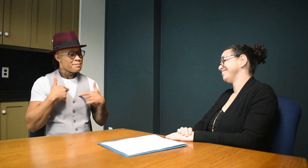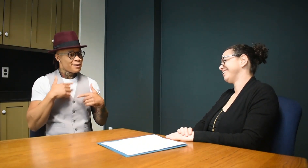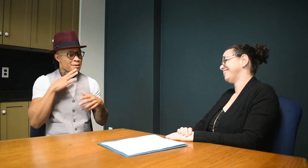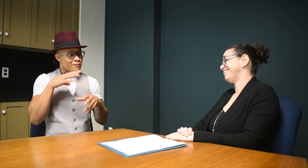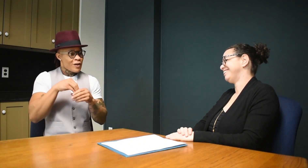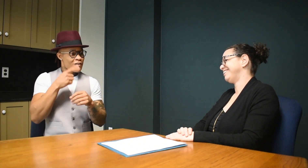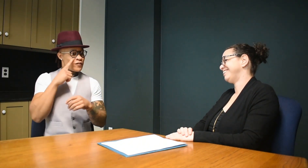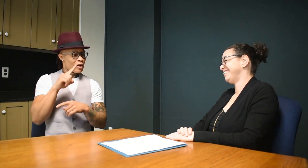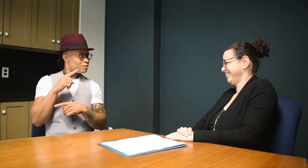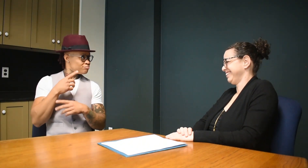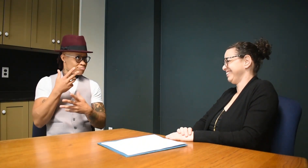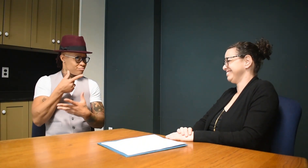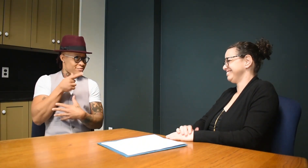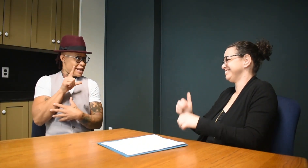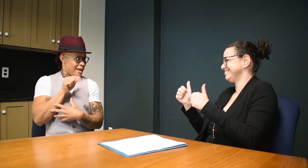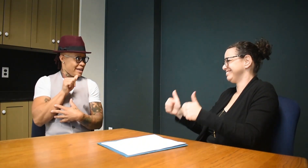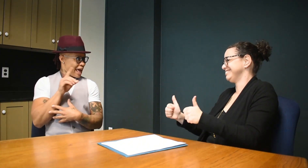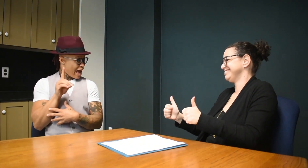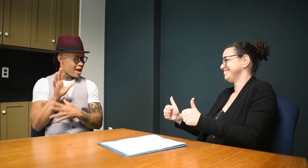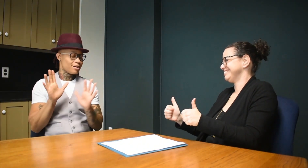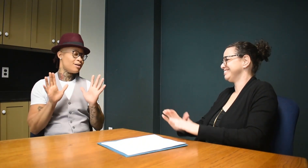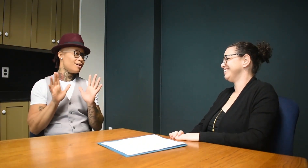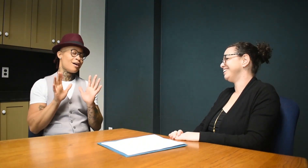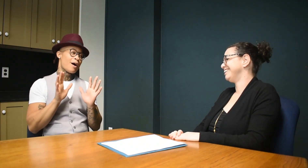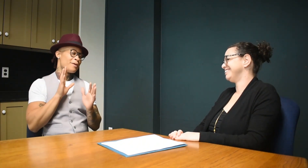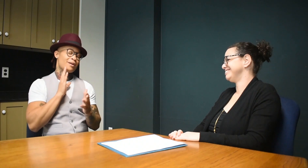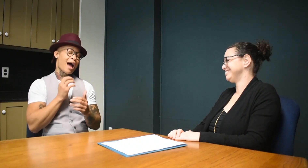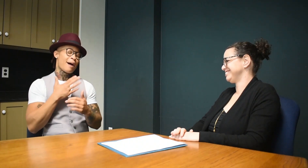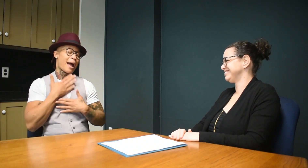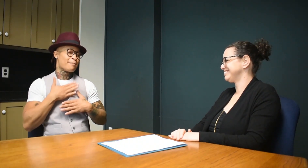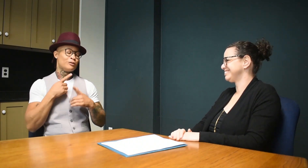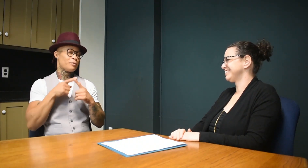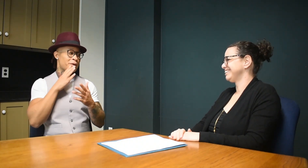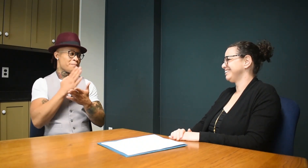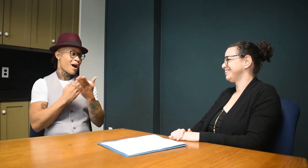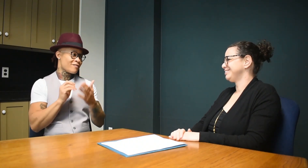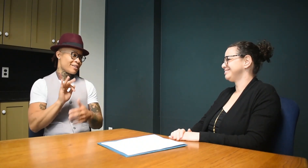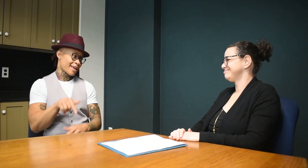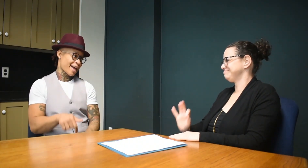Thank you having me here at GLAD for the interview! I'm really happy to be a part of it.